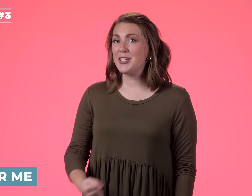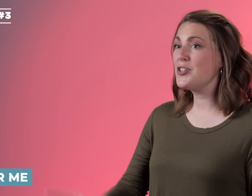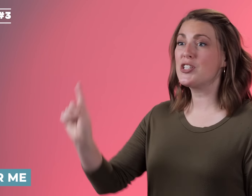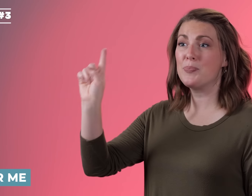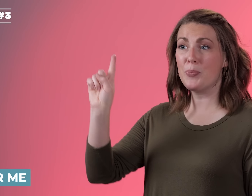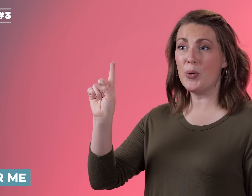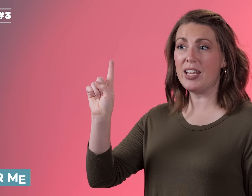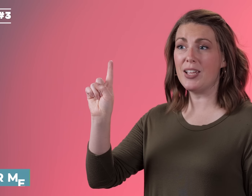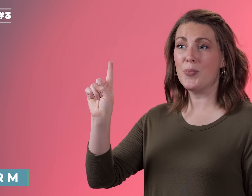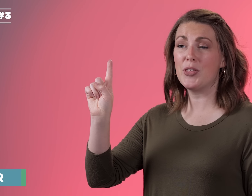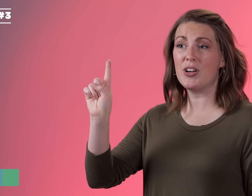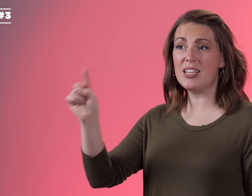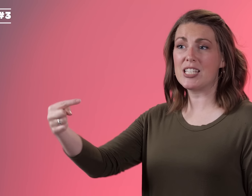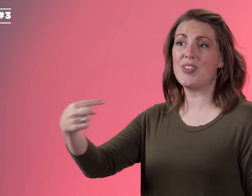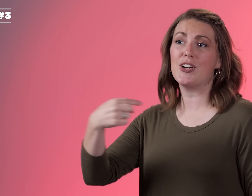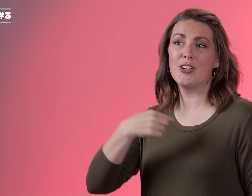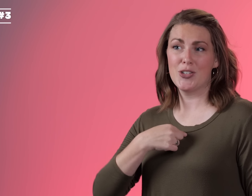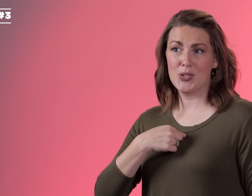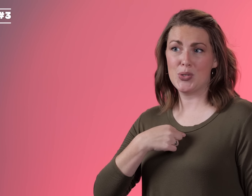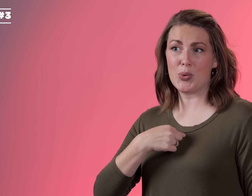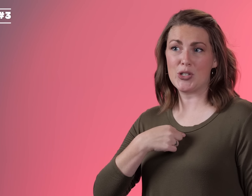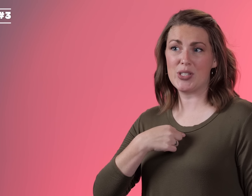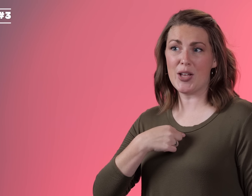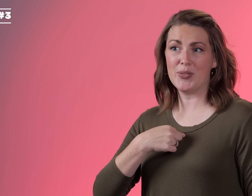You're just pointing with your index finger towards yourself